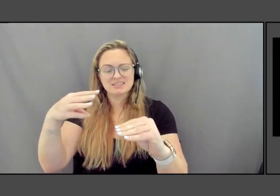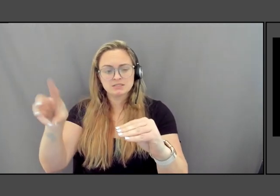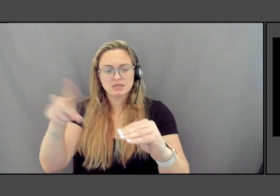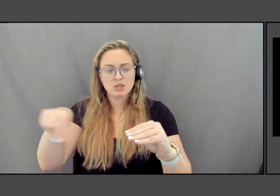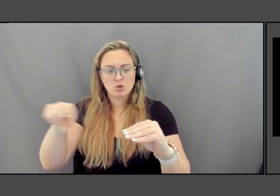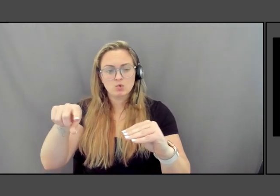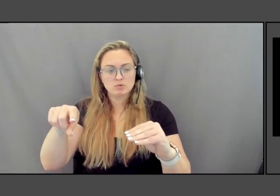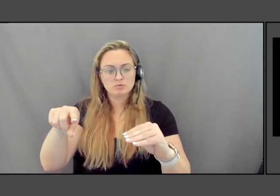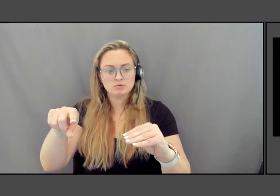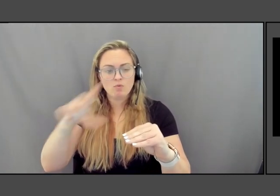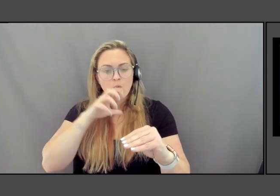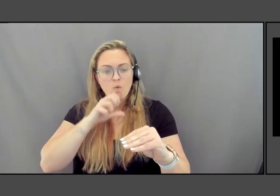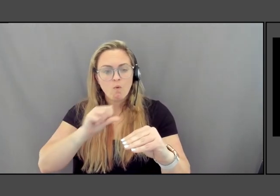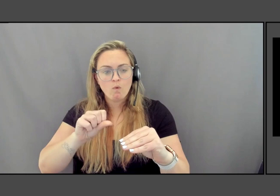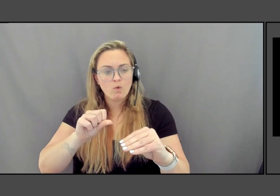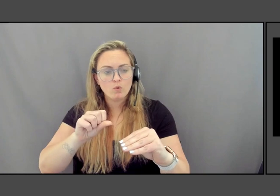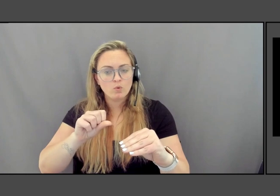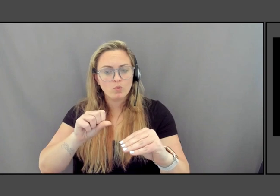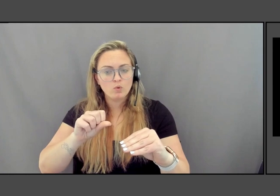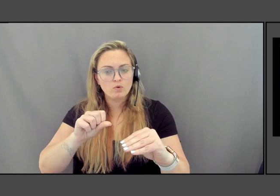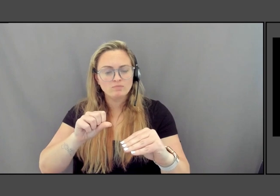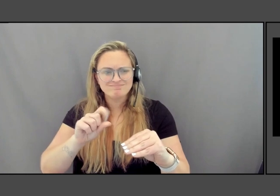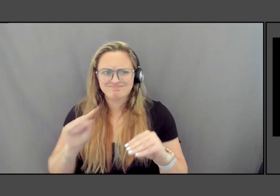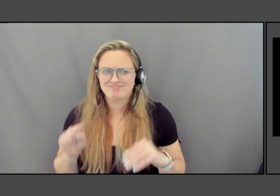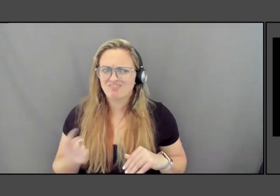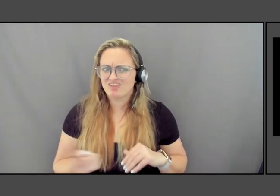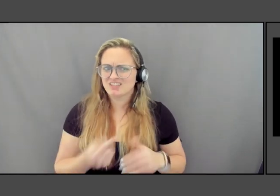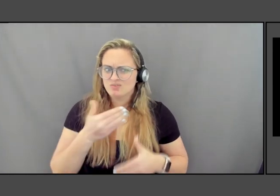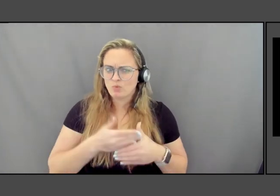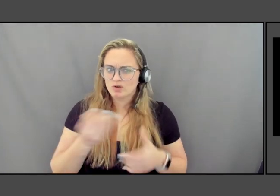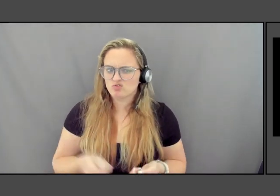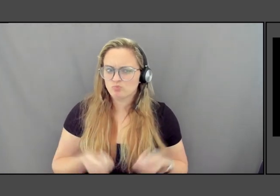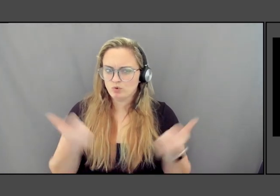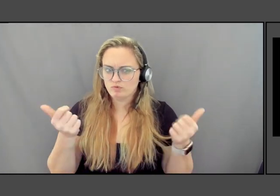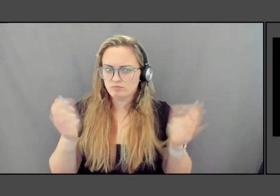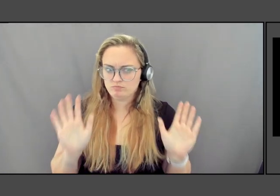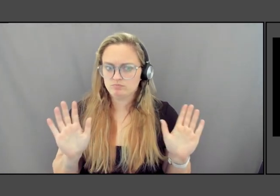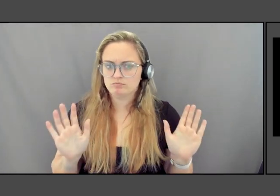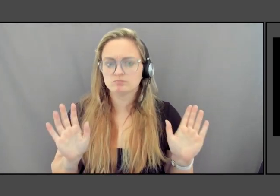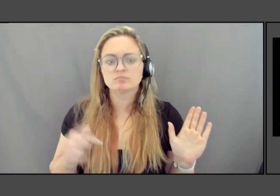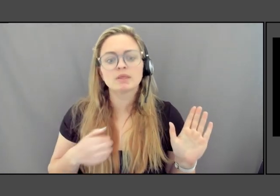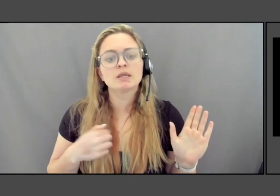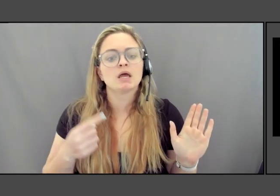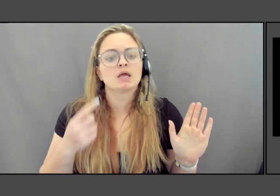very offensive windows have been removed. And I think, you know, it's critically important.